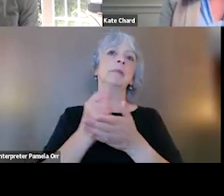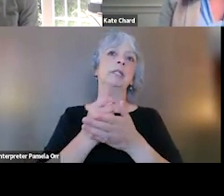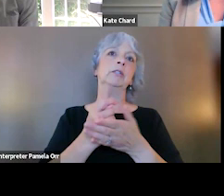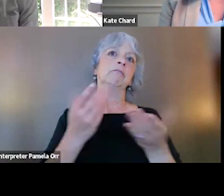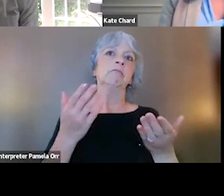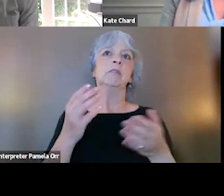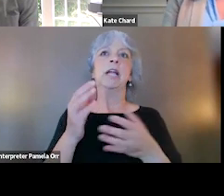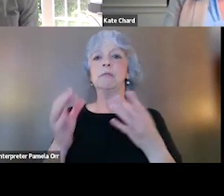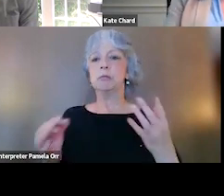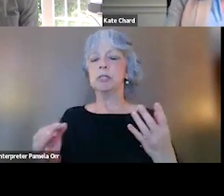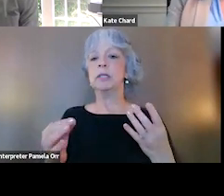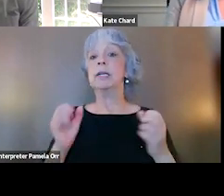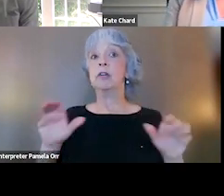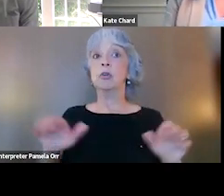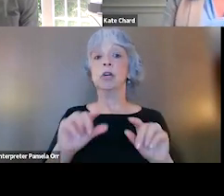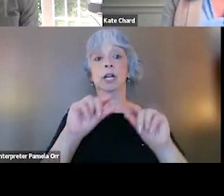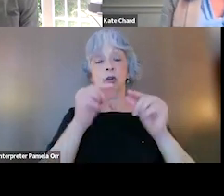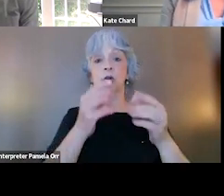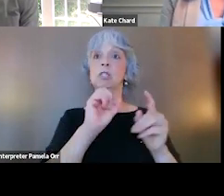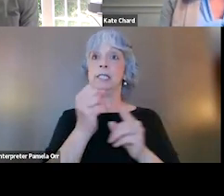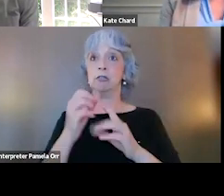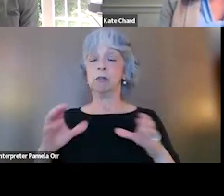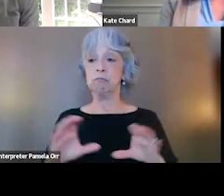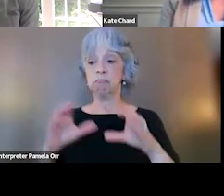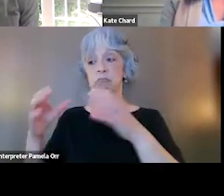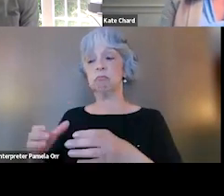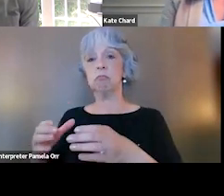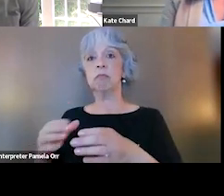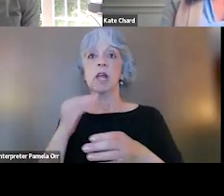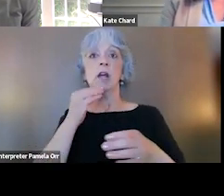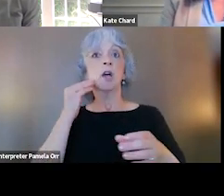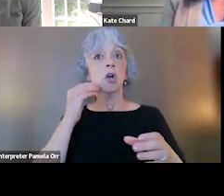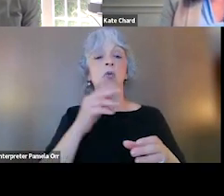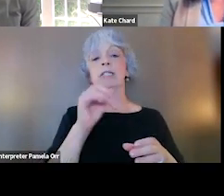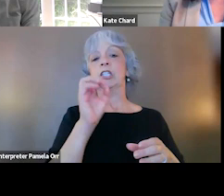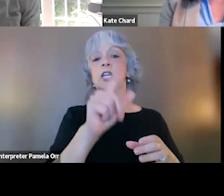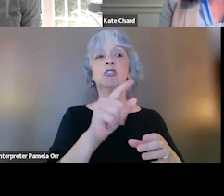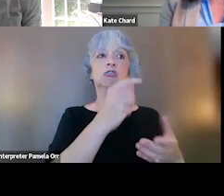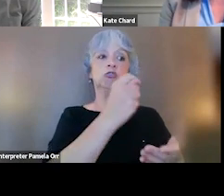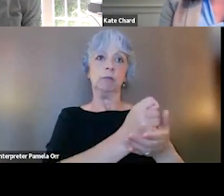Can it be done in a group setting? Can it be done in a residential treatment facility? So all of those come to mind